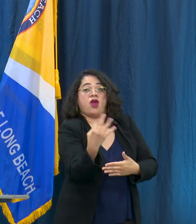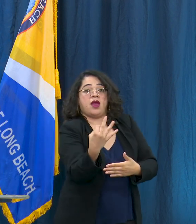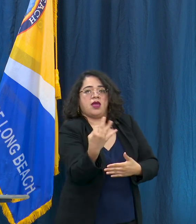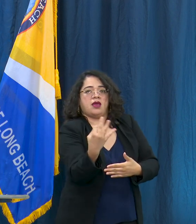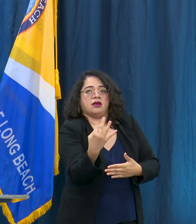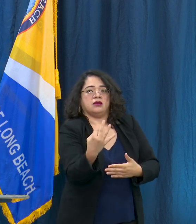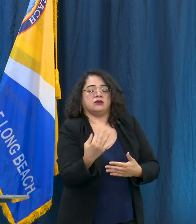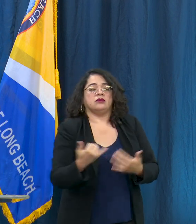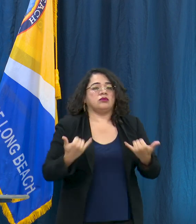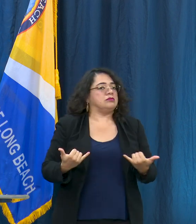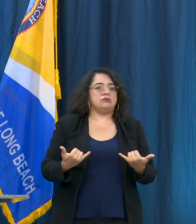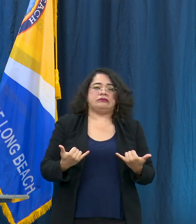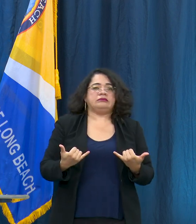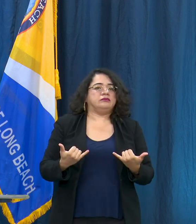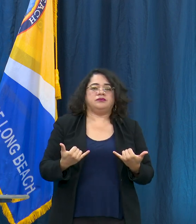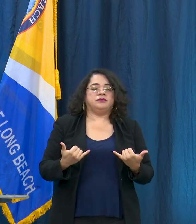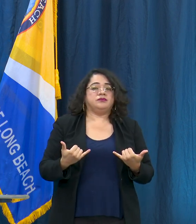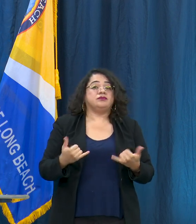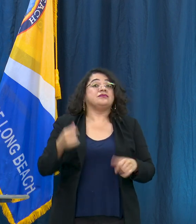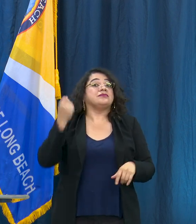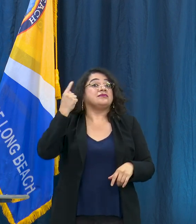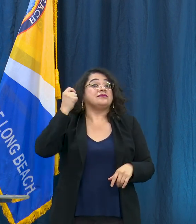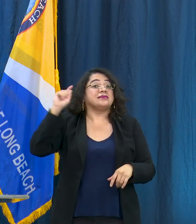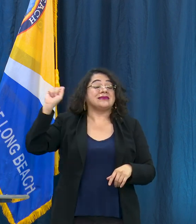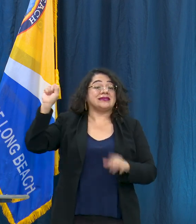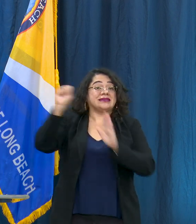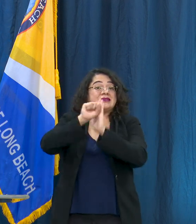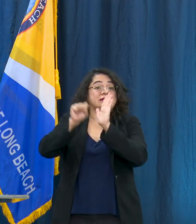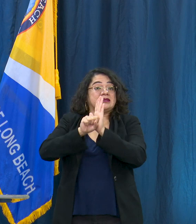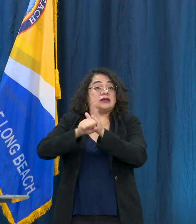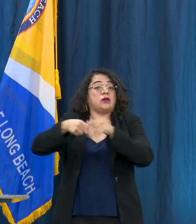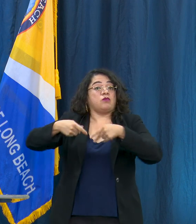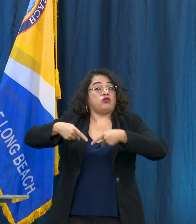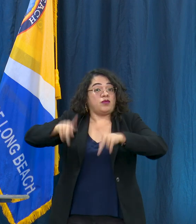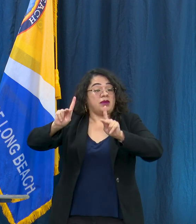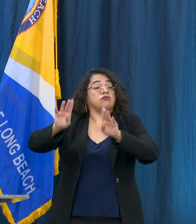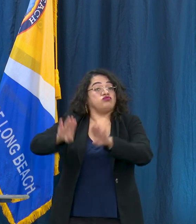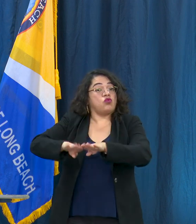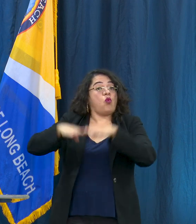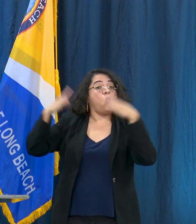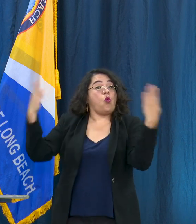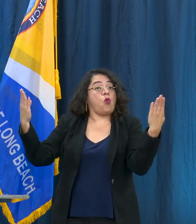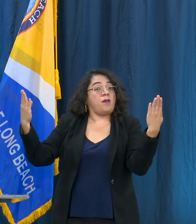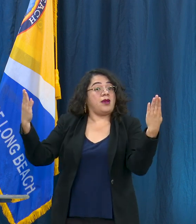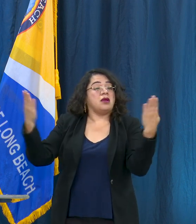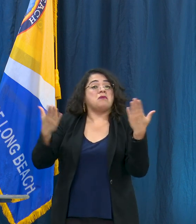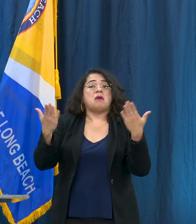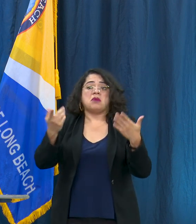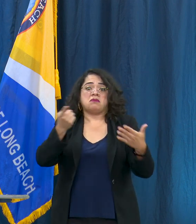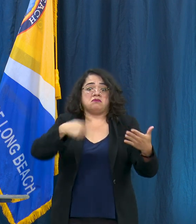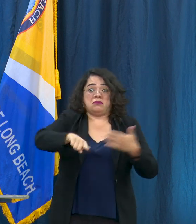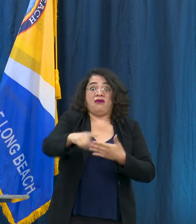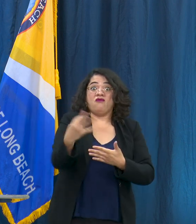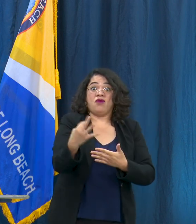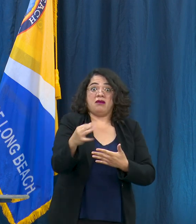that just because the state announces that those will begin to start some of them maybe as soon as next week and not this week, in the next weekend, that